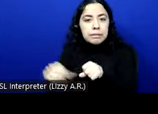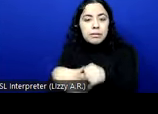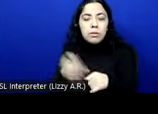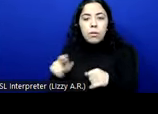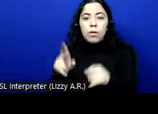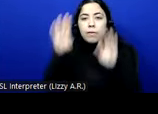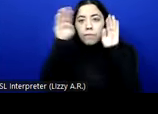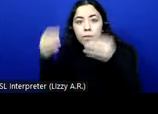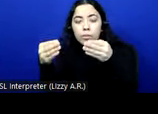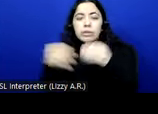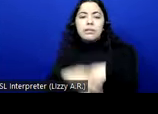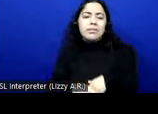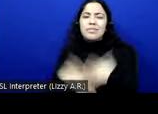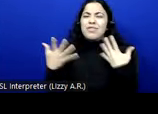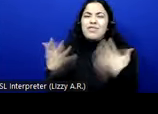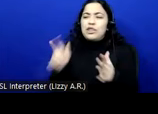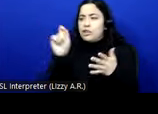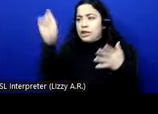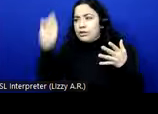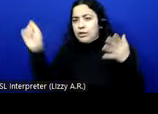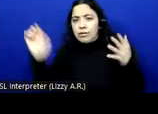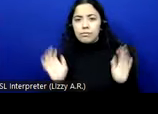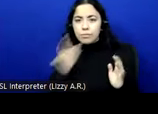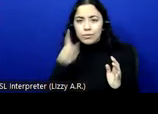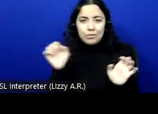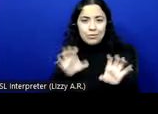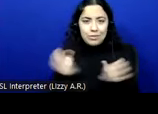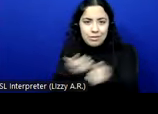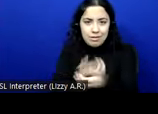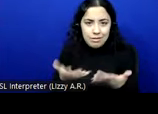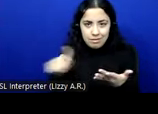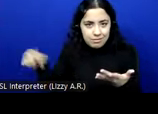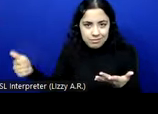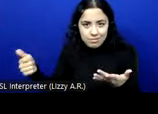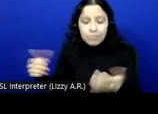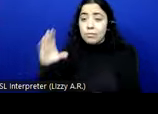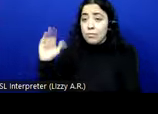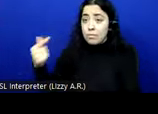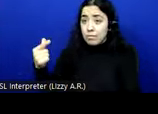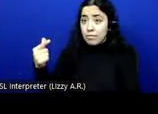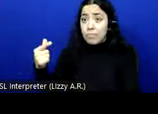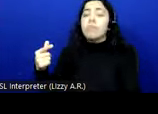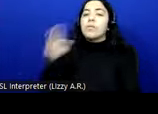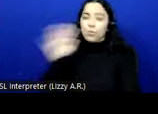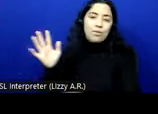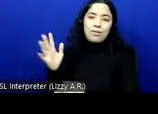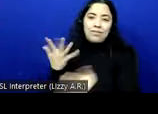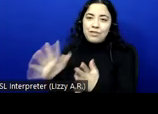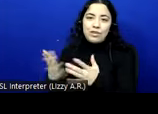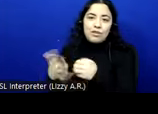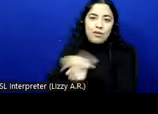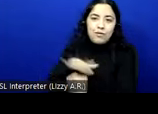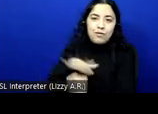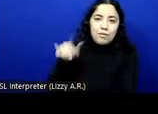There's nothing more you need to do it. It's WCAG conformed content will cover 5.5 or 5.6 directly.